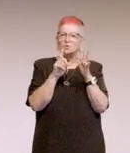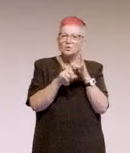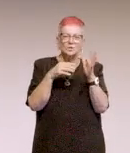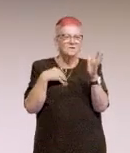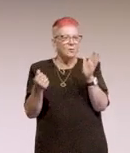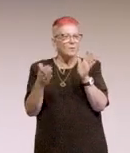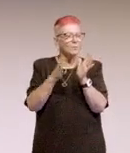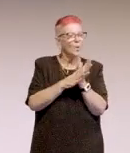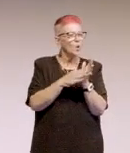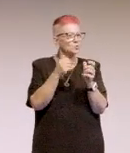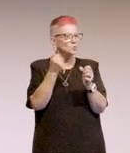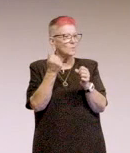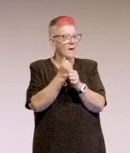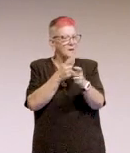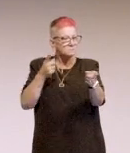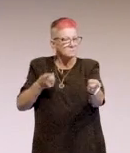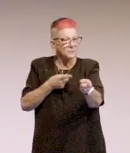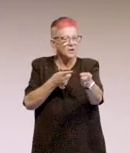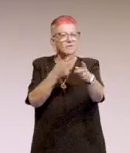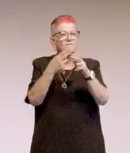to track for performance reviews.